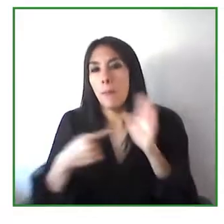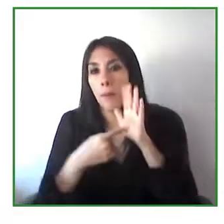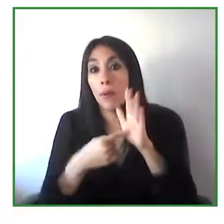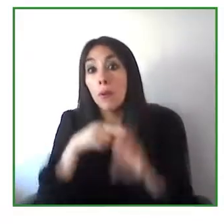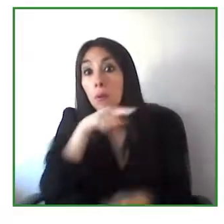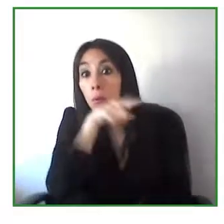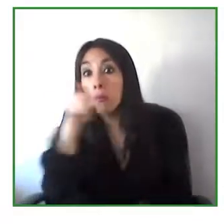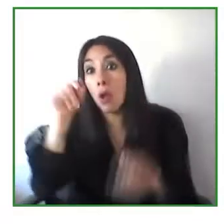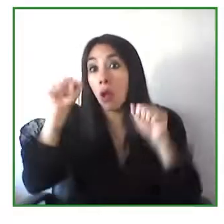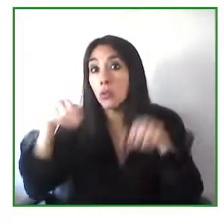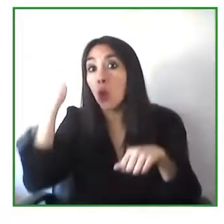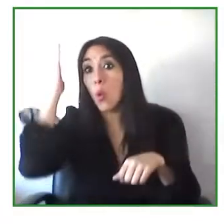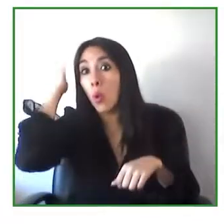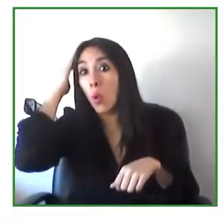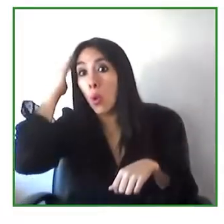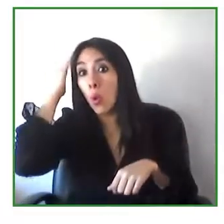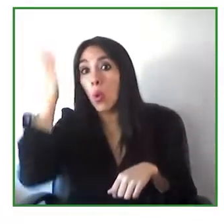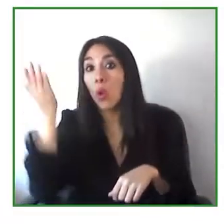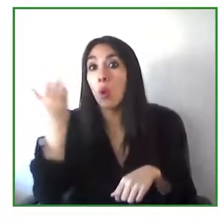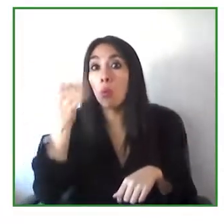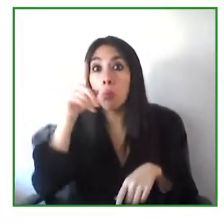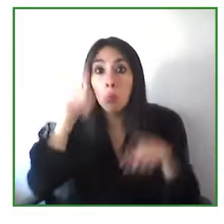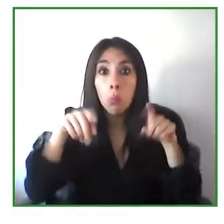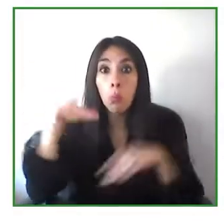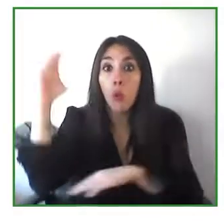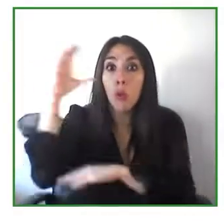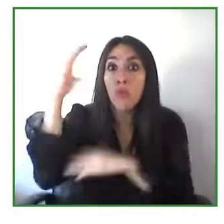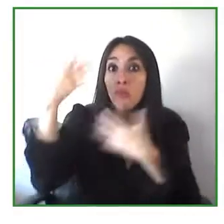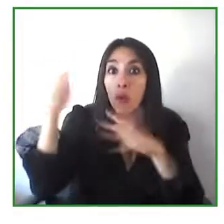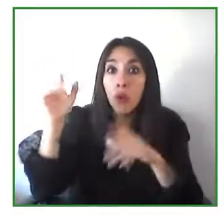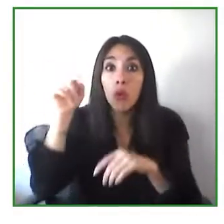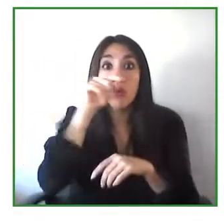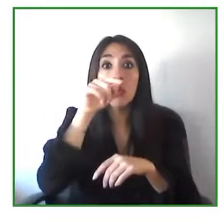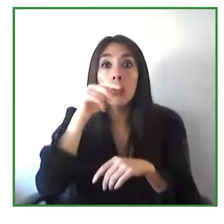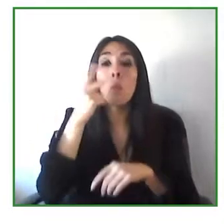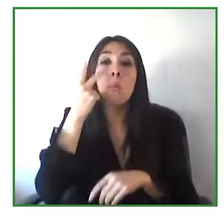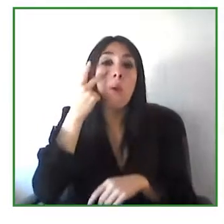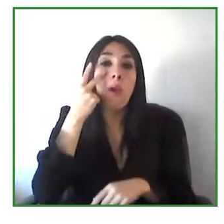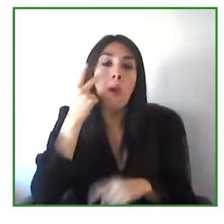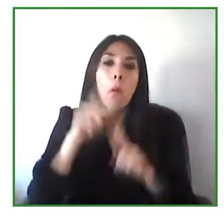FENESCOL the Colombian Federation for the Deaf and in partnership with the Mintic which